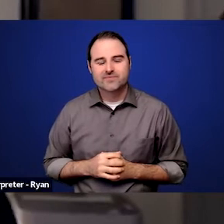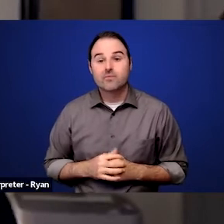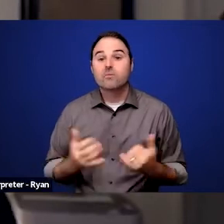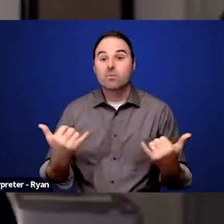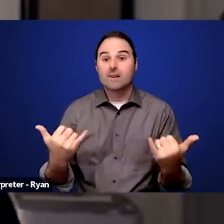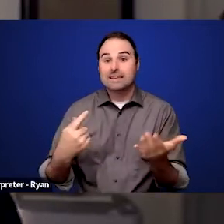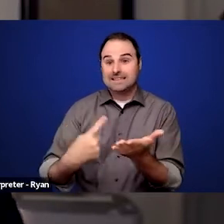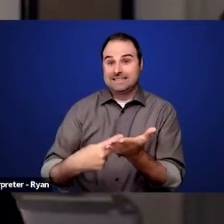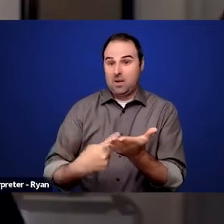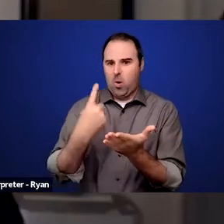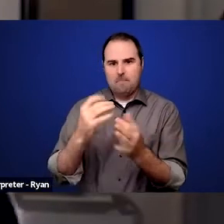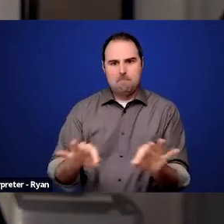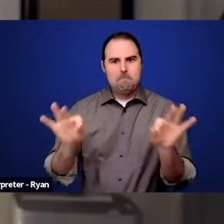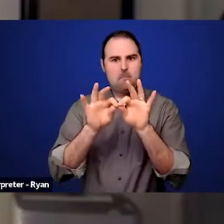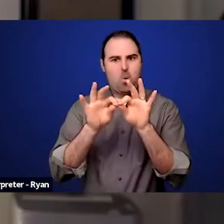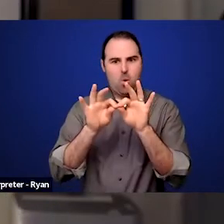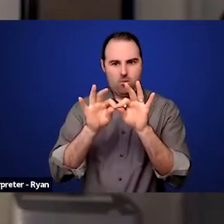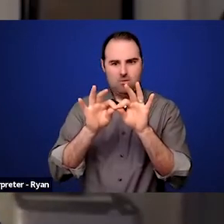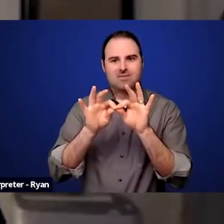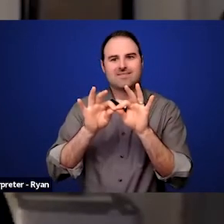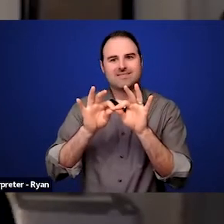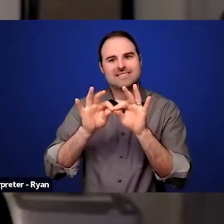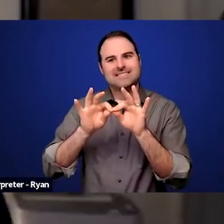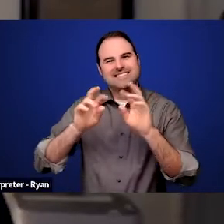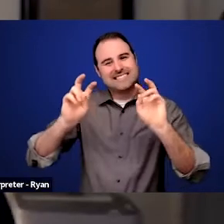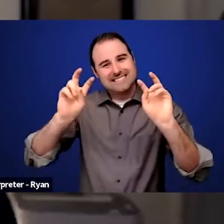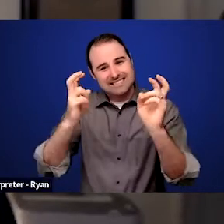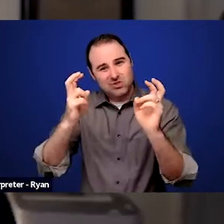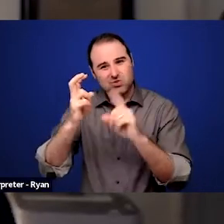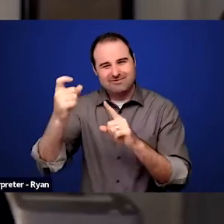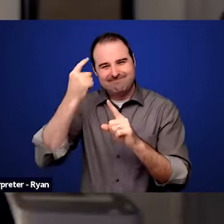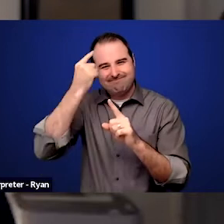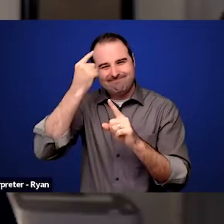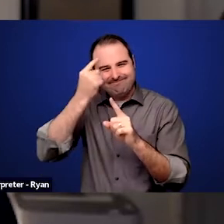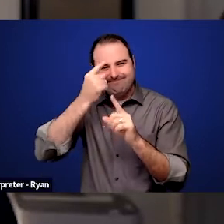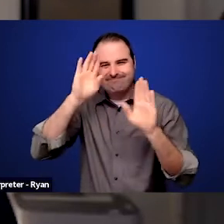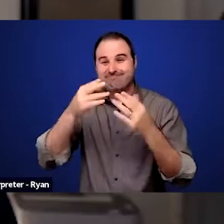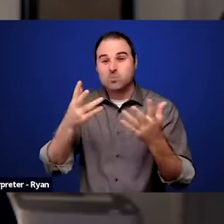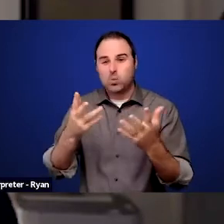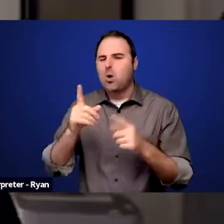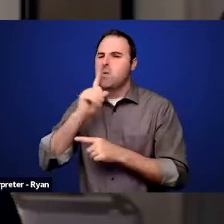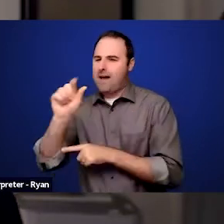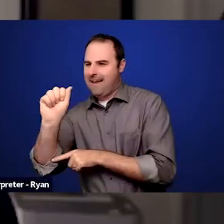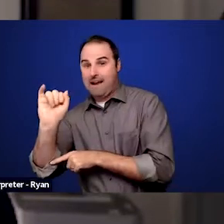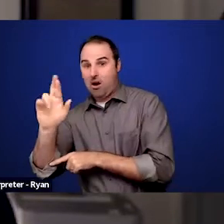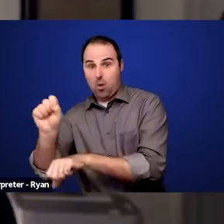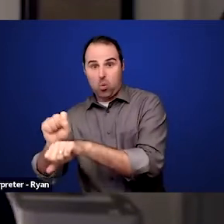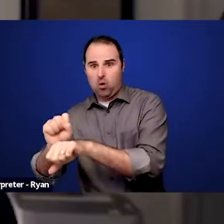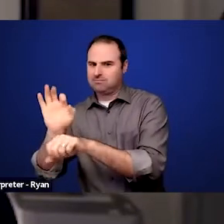we need to be looking at is beyond AIR in the work that it's doing, which is critically important, internally,